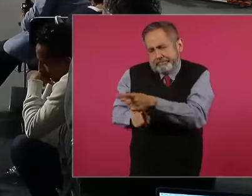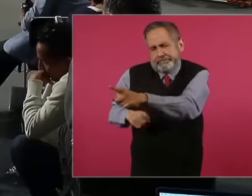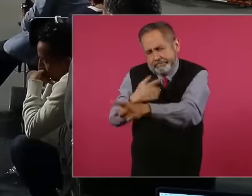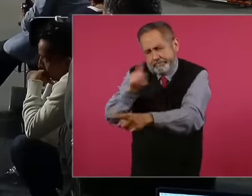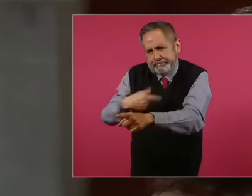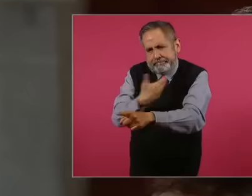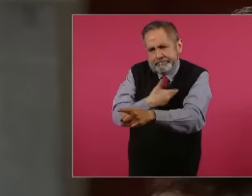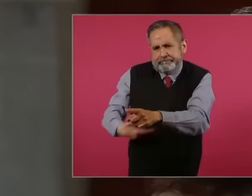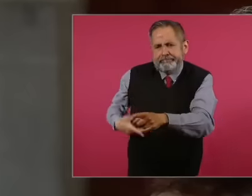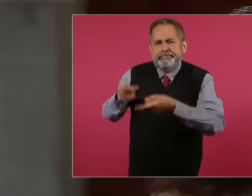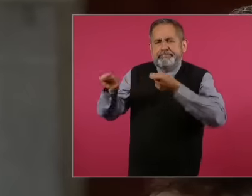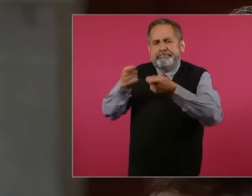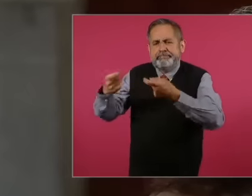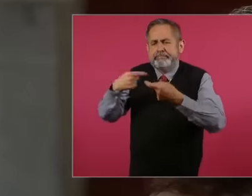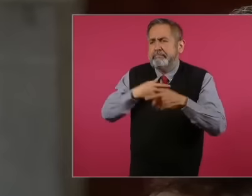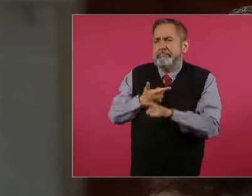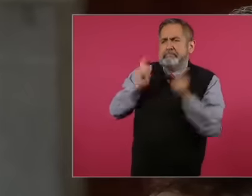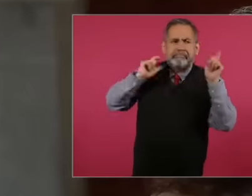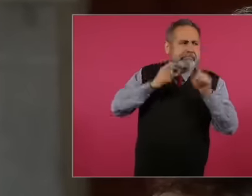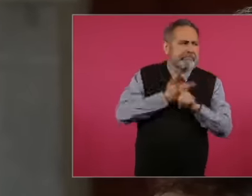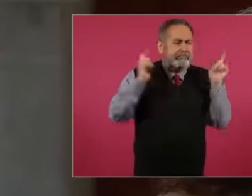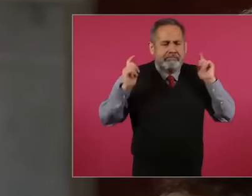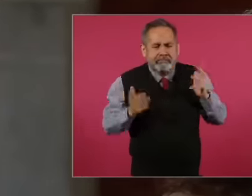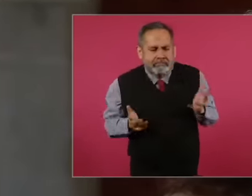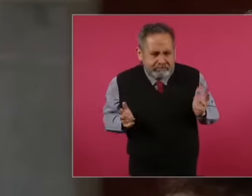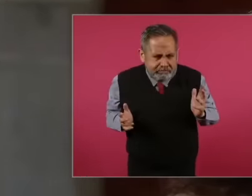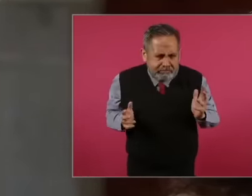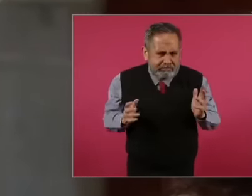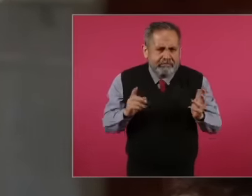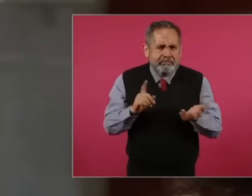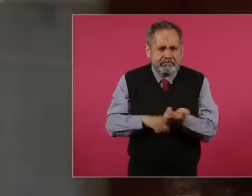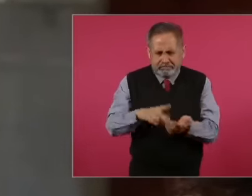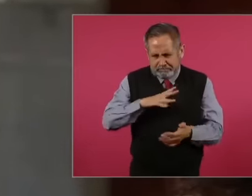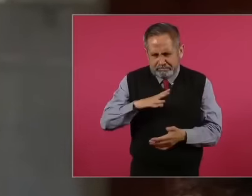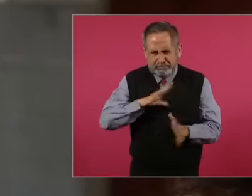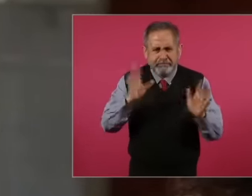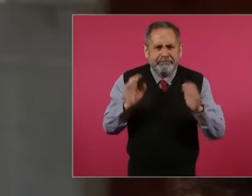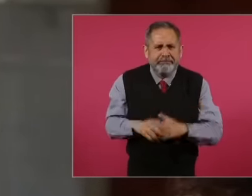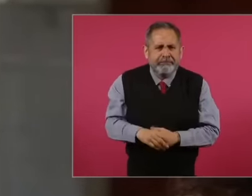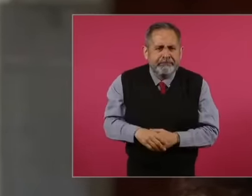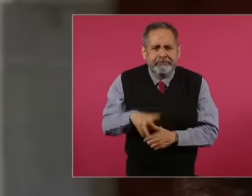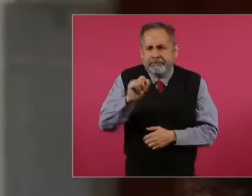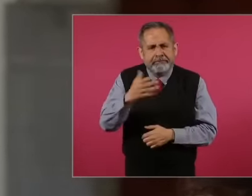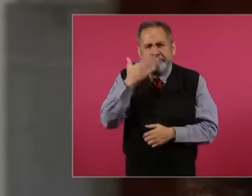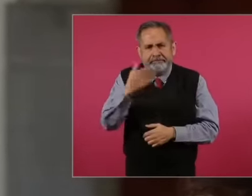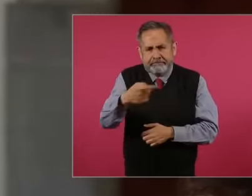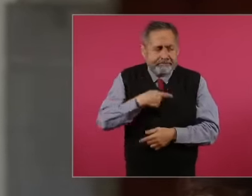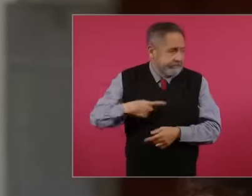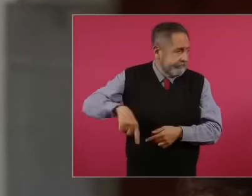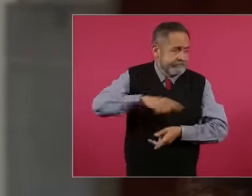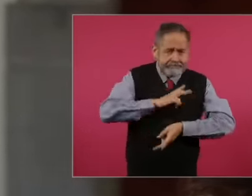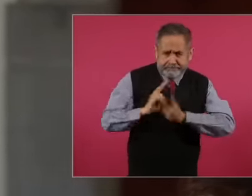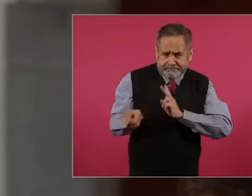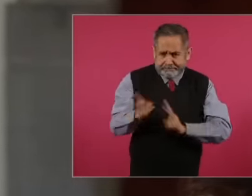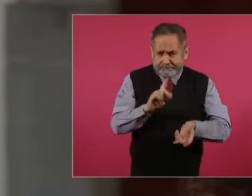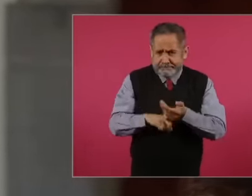represented by you. So that's right, eh. It's not correct. Several of us who were here in